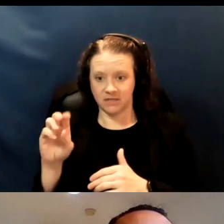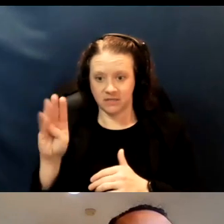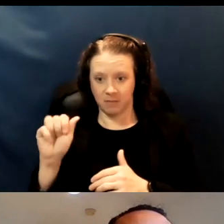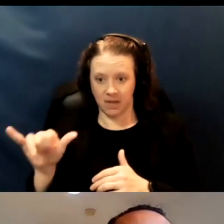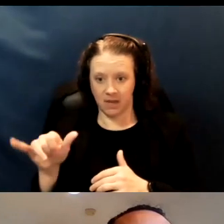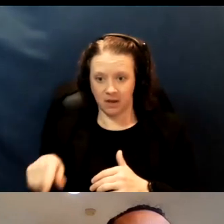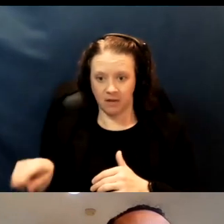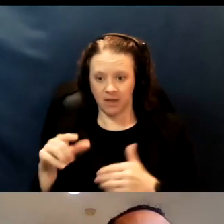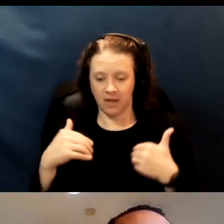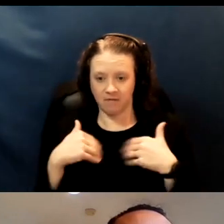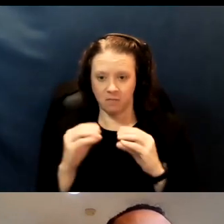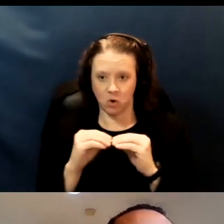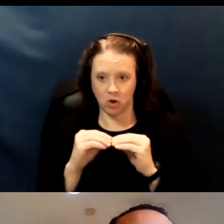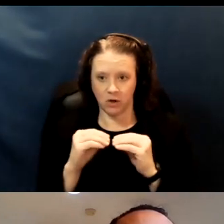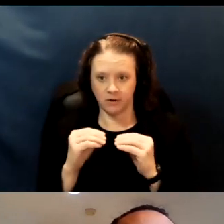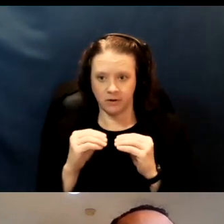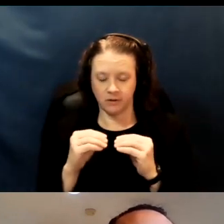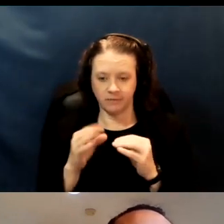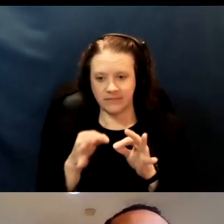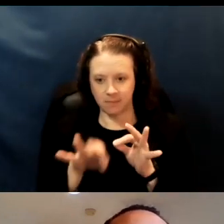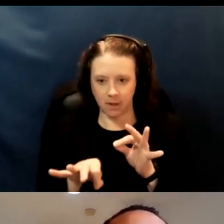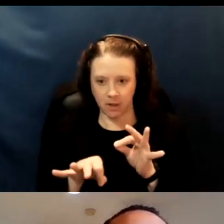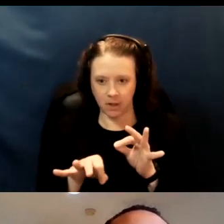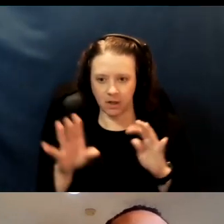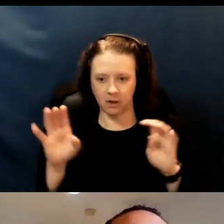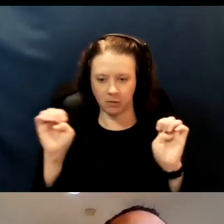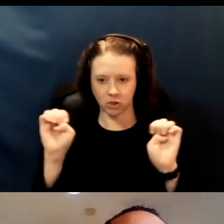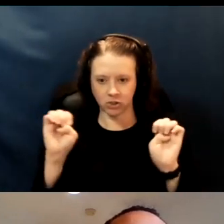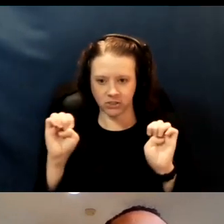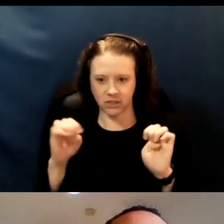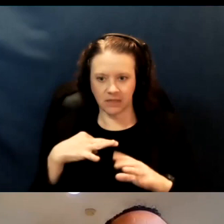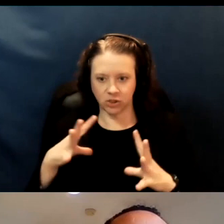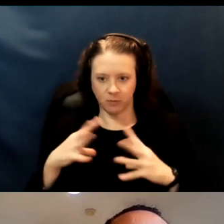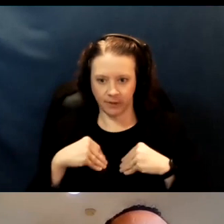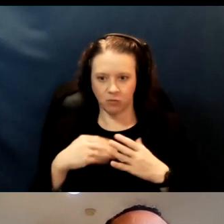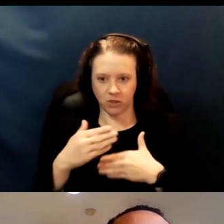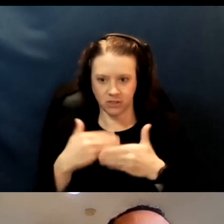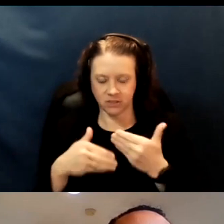has a more simple emergency eligibility process for short term